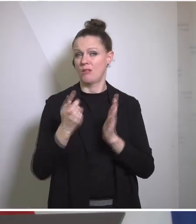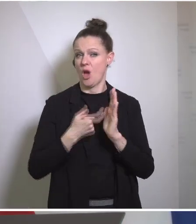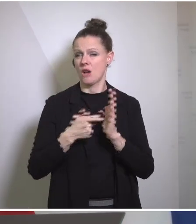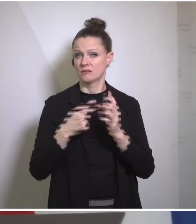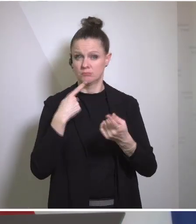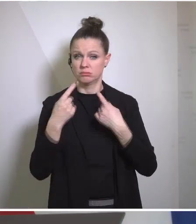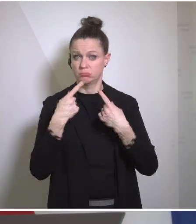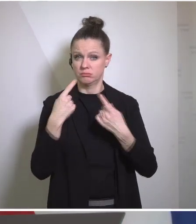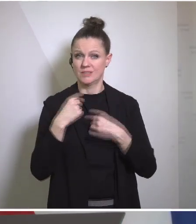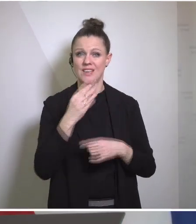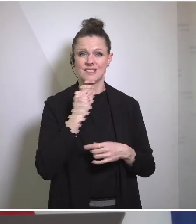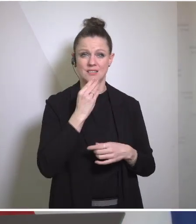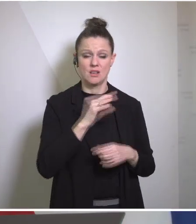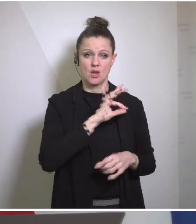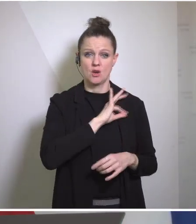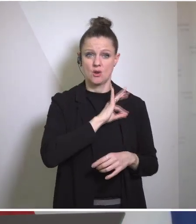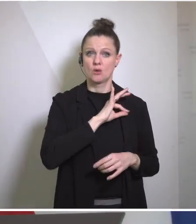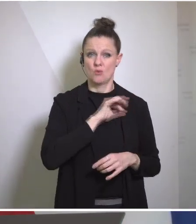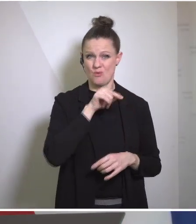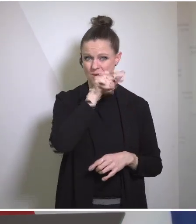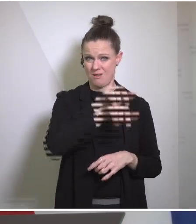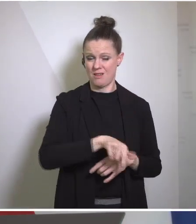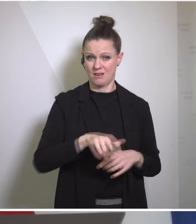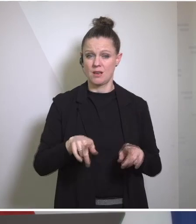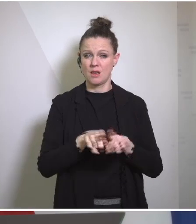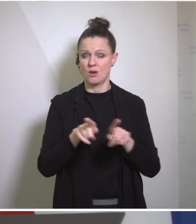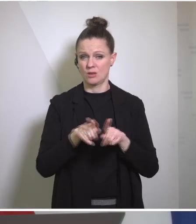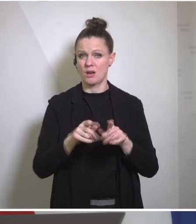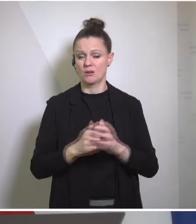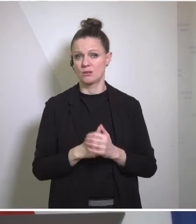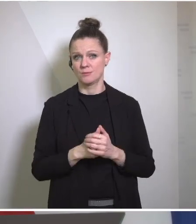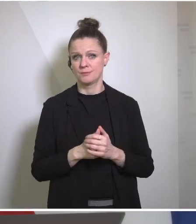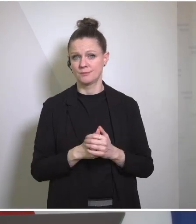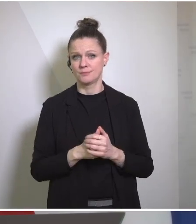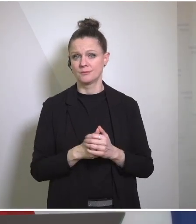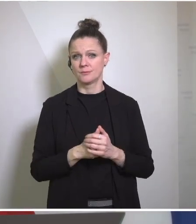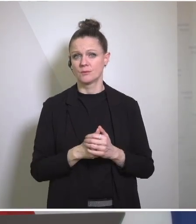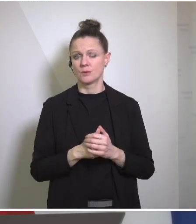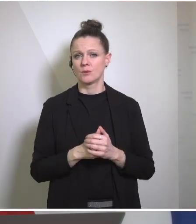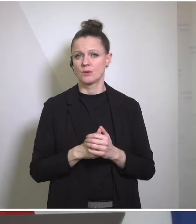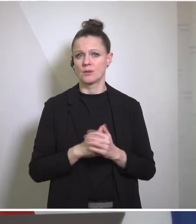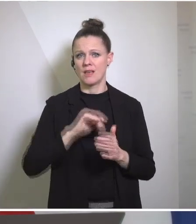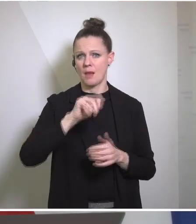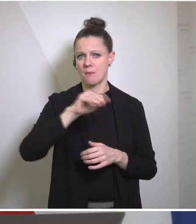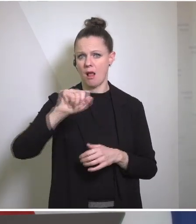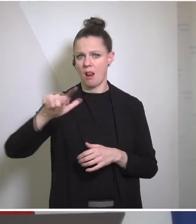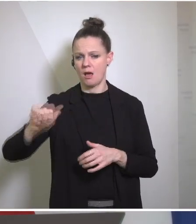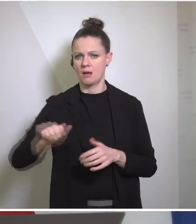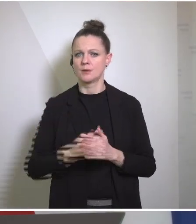our Israeli colleague Israel Katz, but also in Amman and in Ramallah. At the time the Israeli,